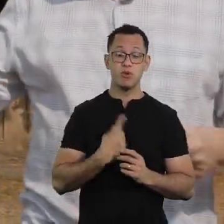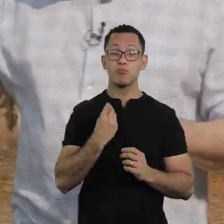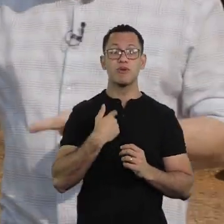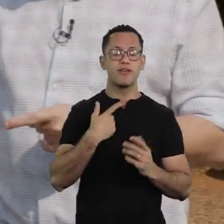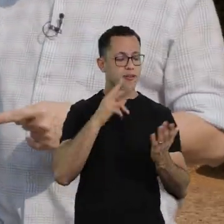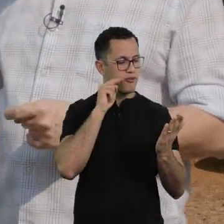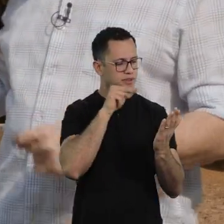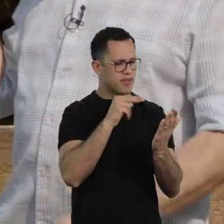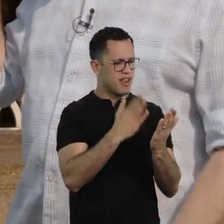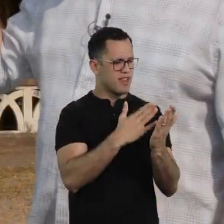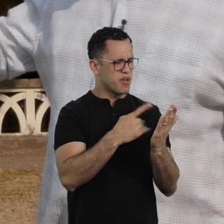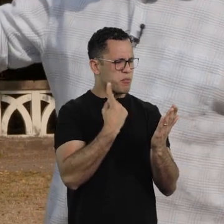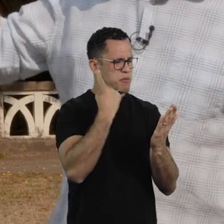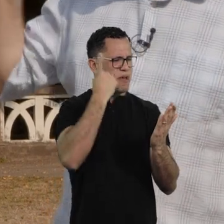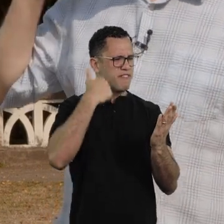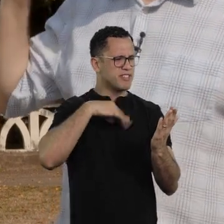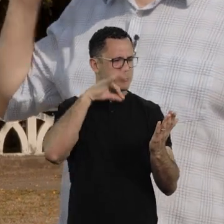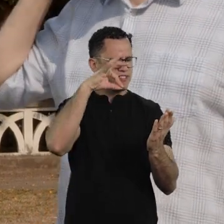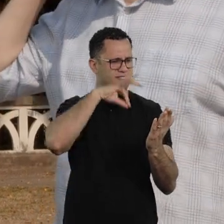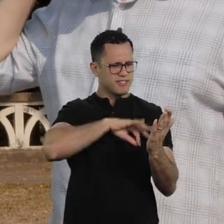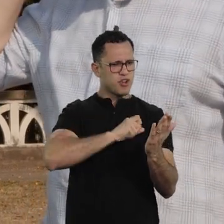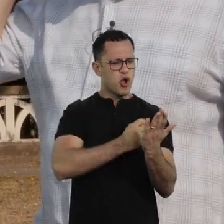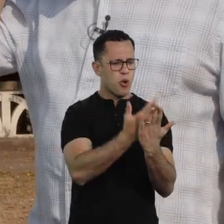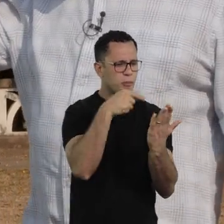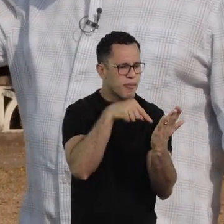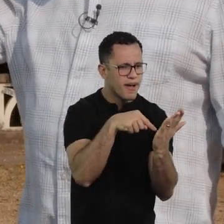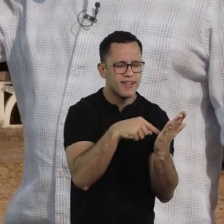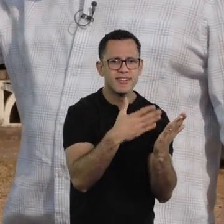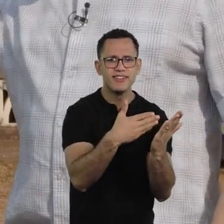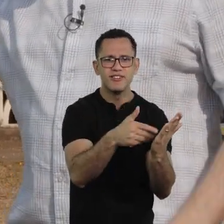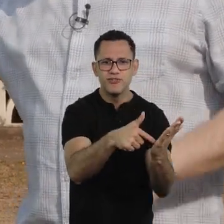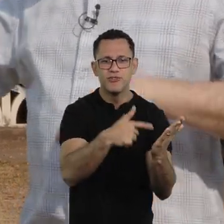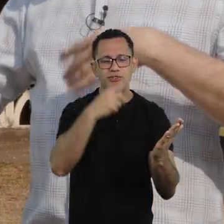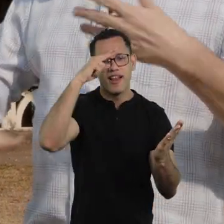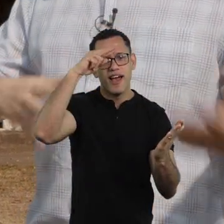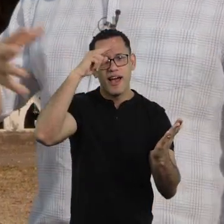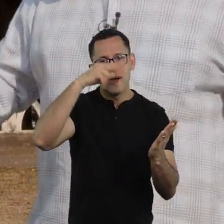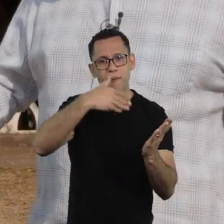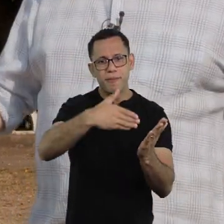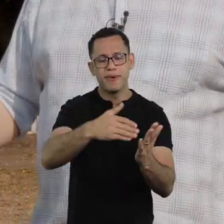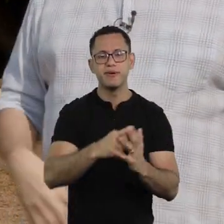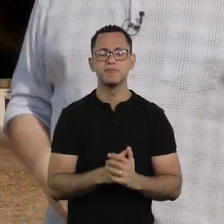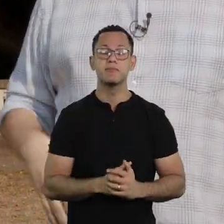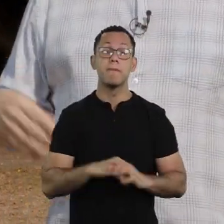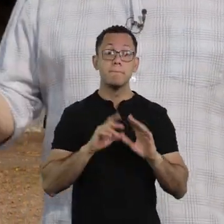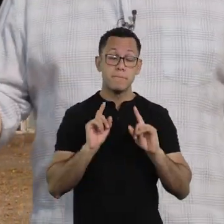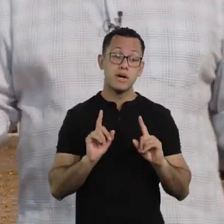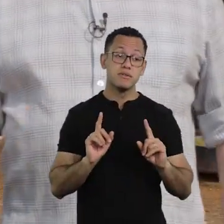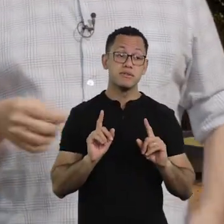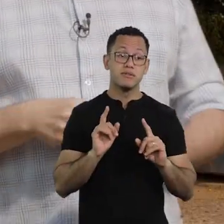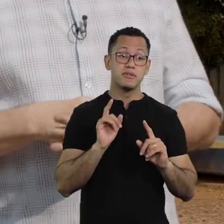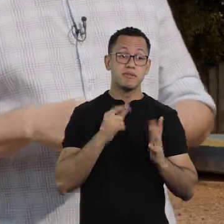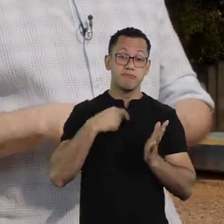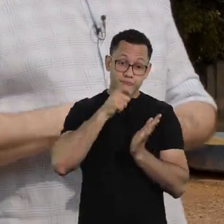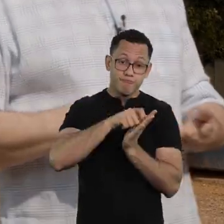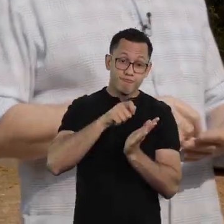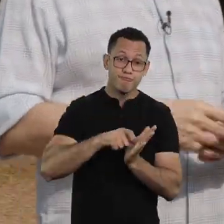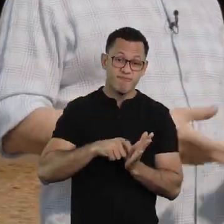"This book I bought with my first salary as an office boy”, I reread some things, but I was able to write, Xico,